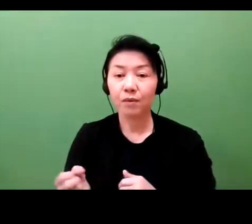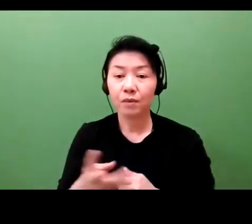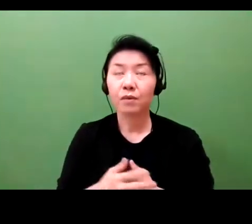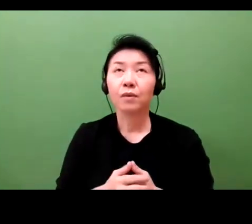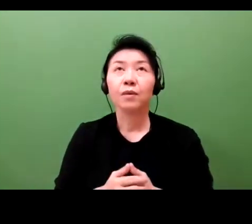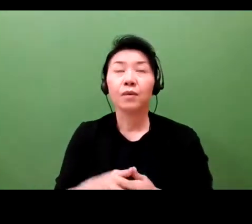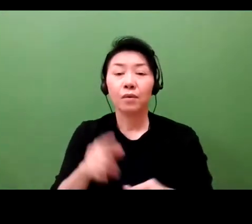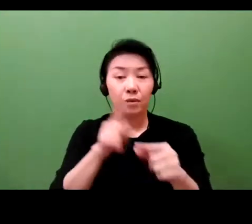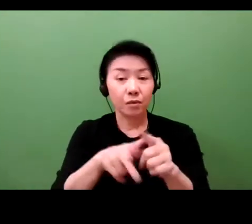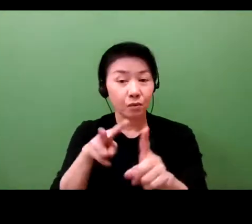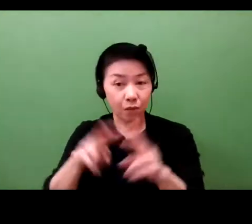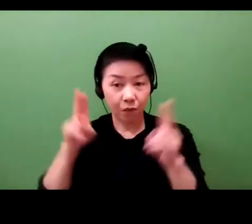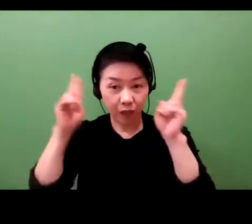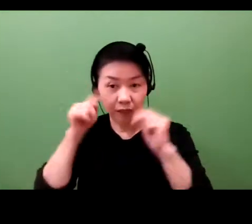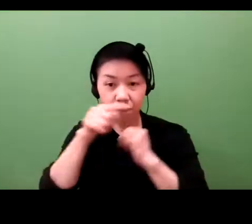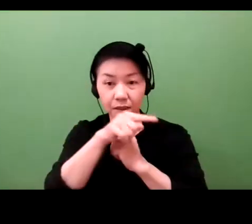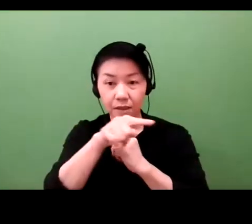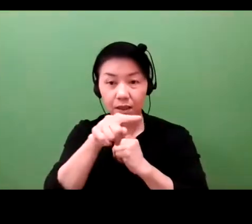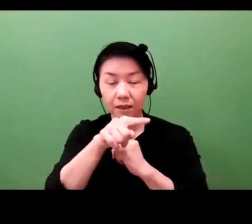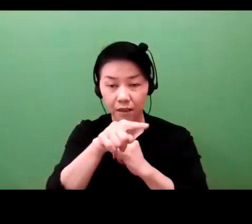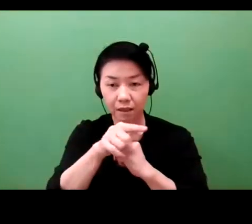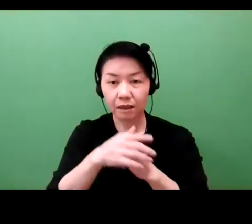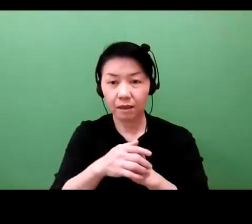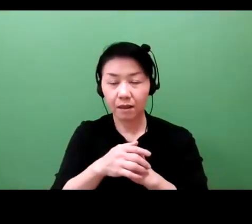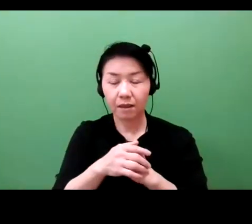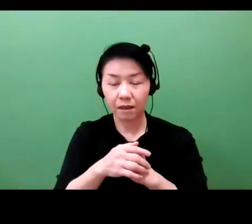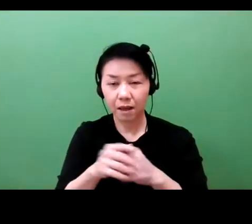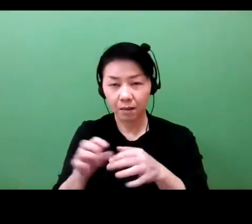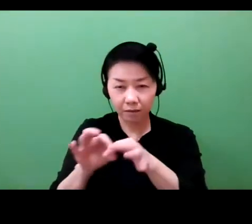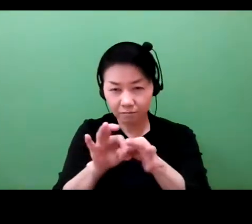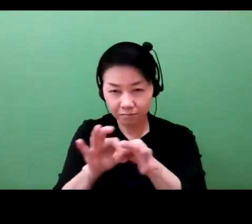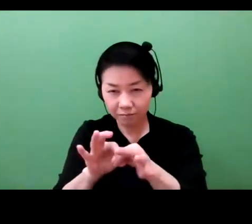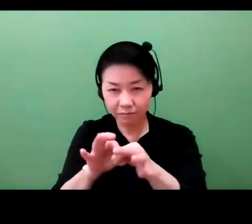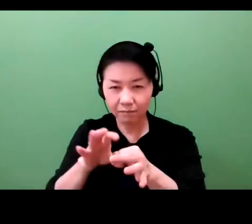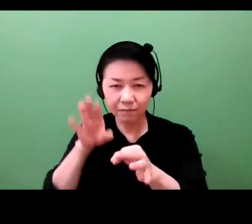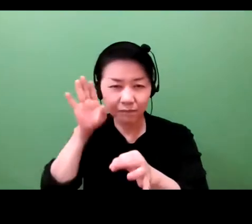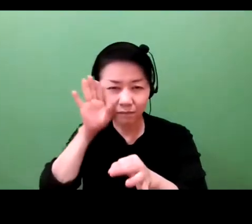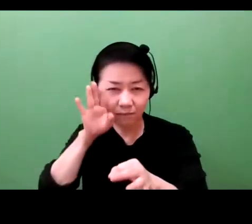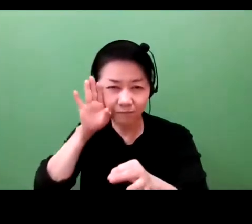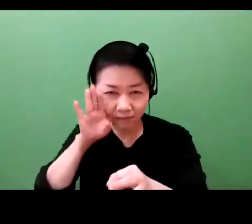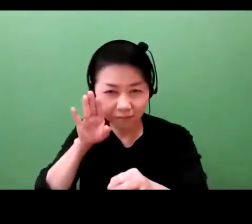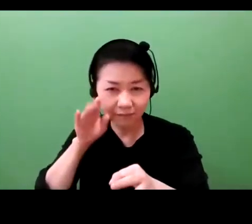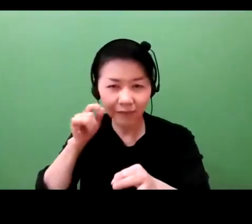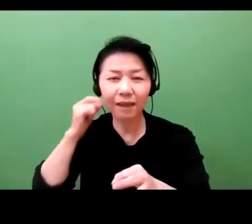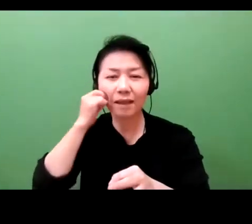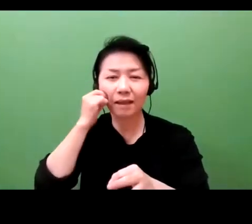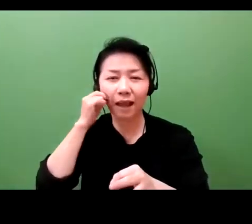In the U.S, I think we're more comfortable with failure. Maybe that's a national flaw and not a plus,